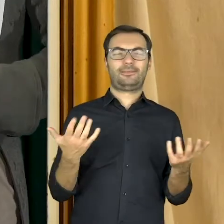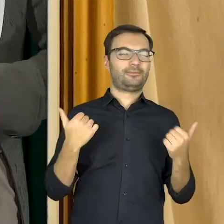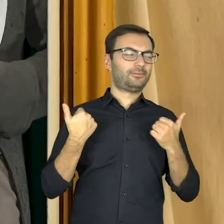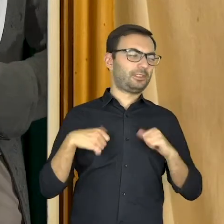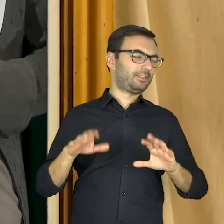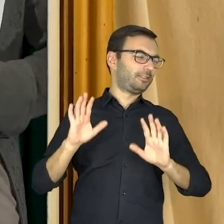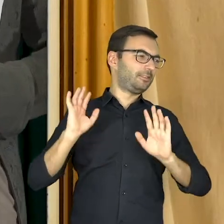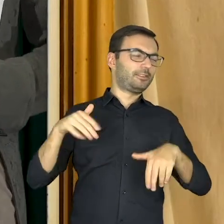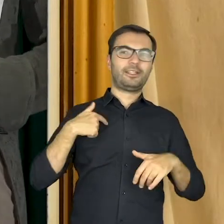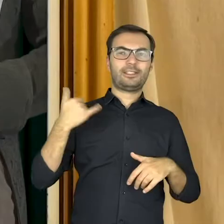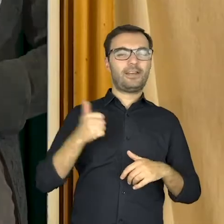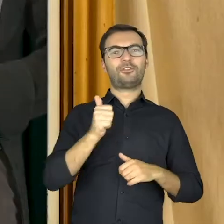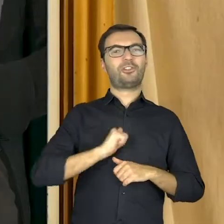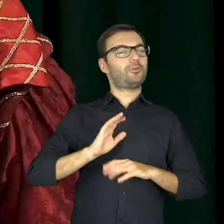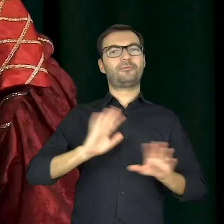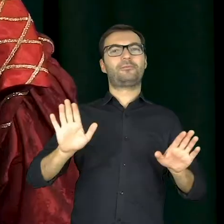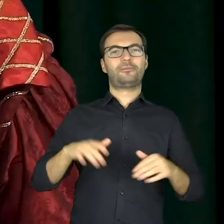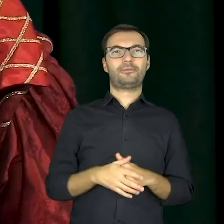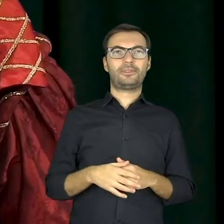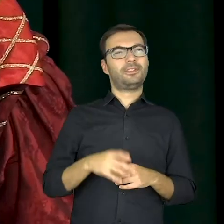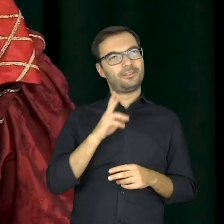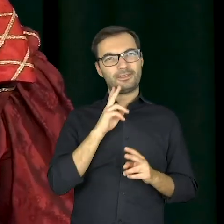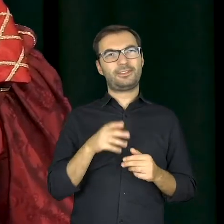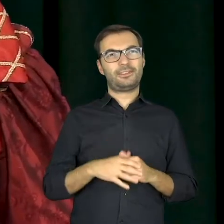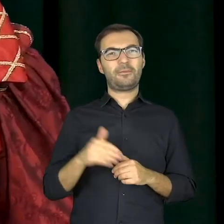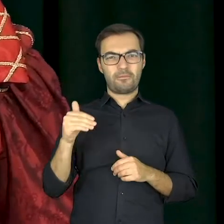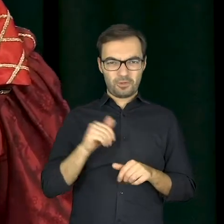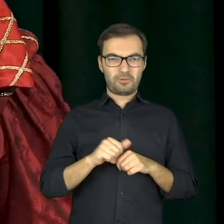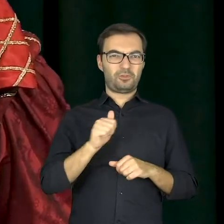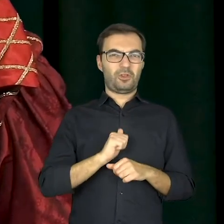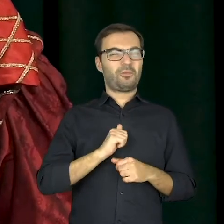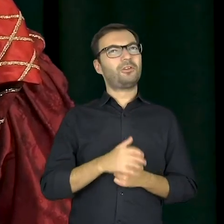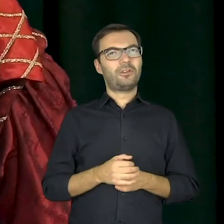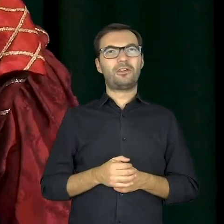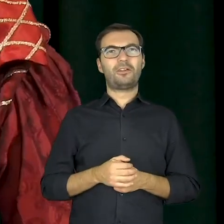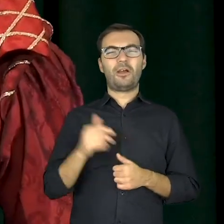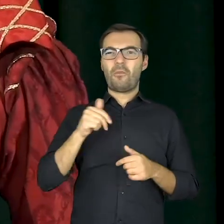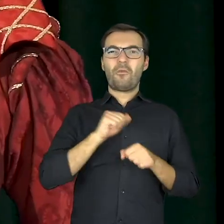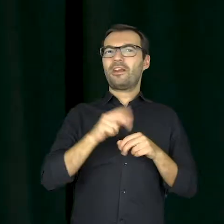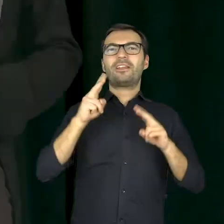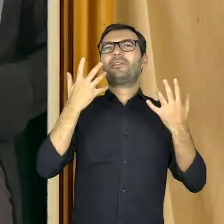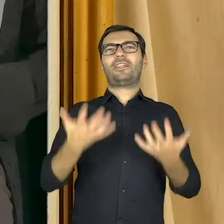Never!!! I’ll remain myself. To sum up – I’m glad I can be whoever I want here.